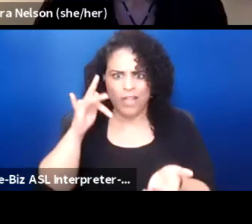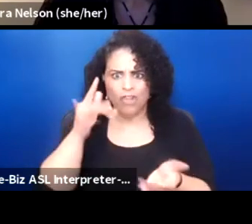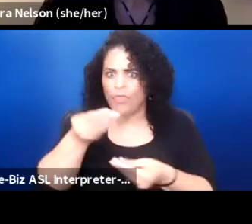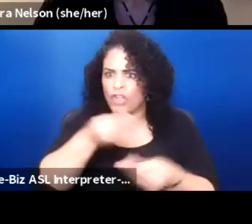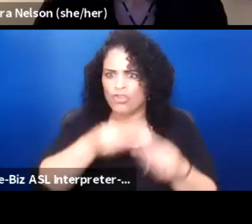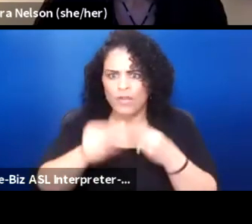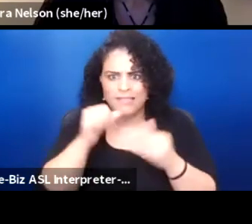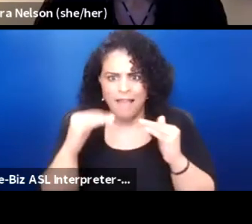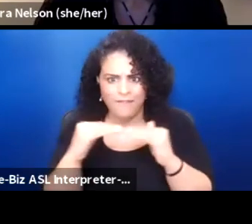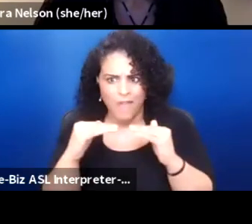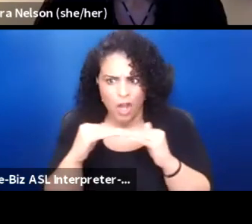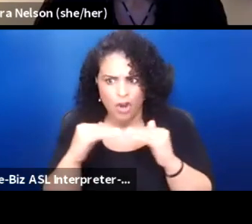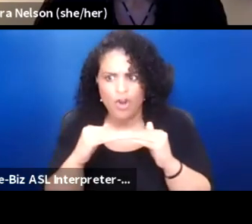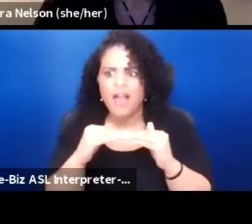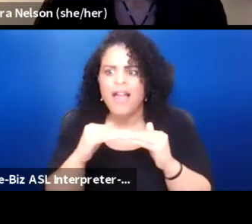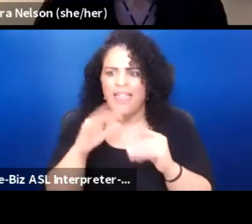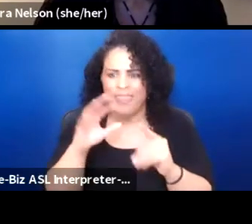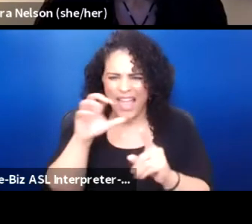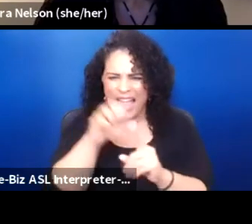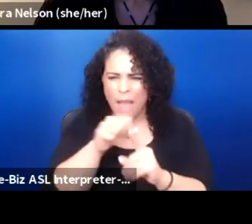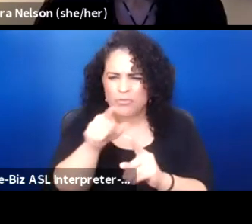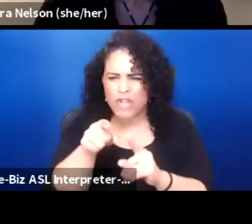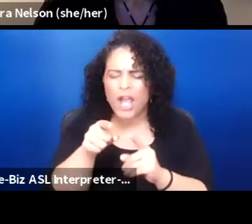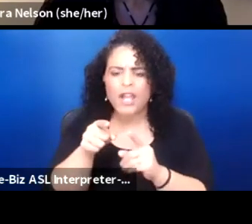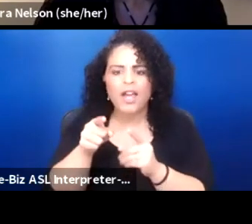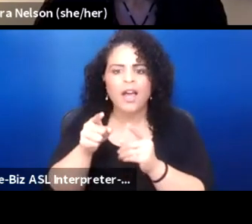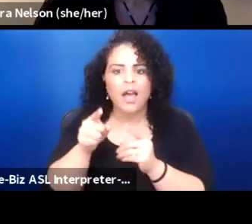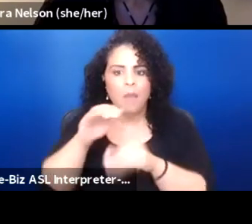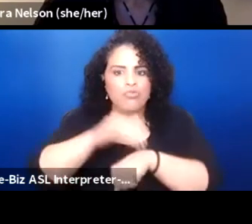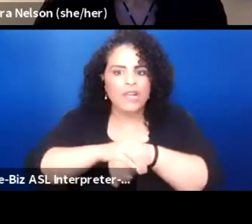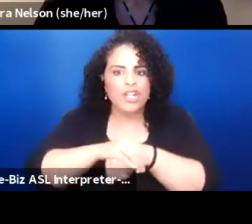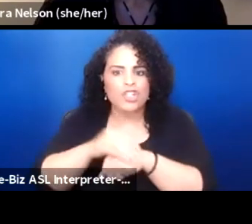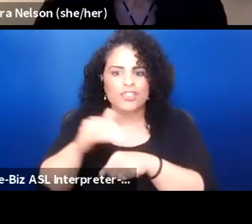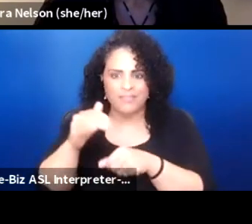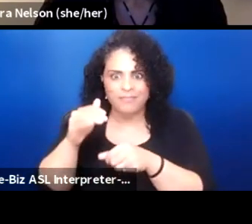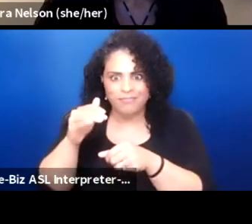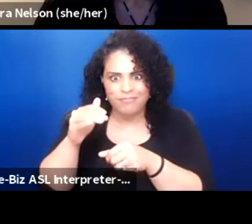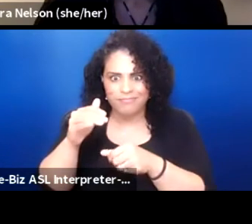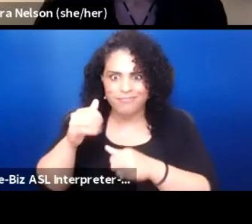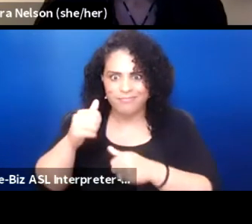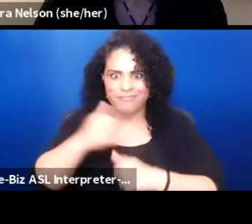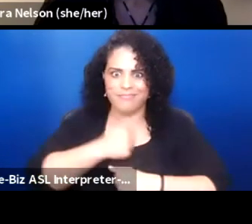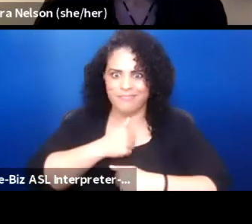they captured a British sailor and held him hostage, told him, this is Indian way of doing some things.